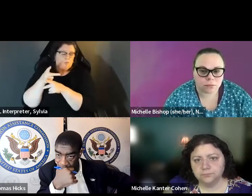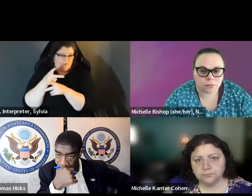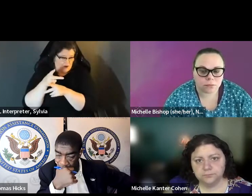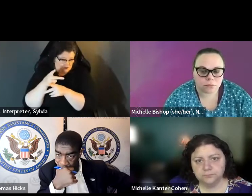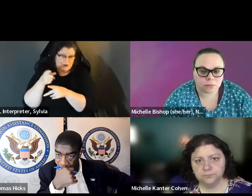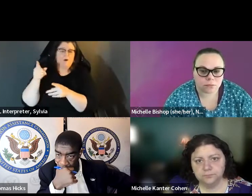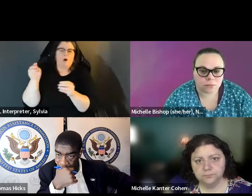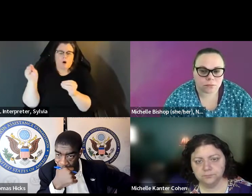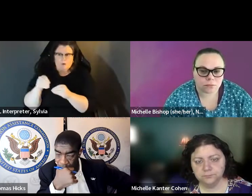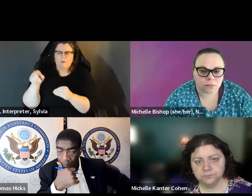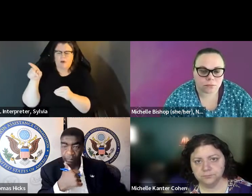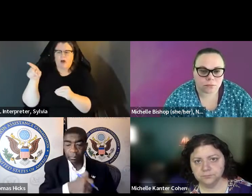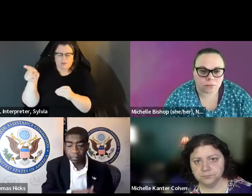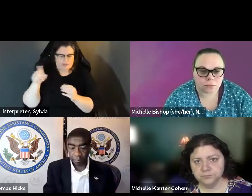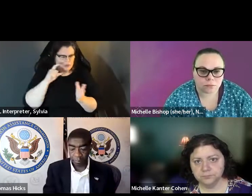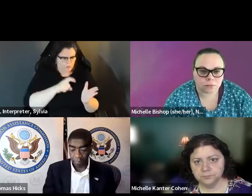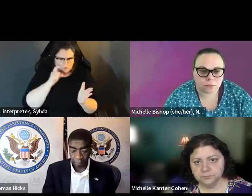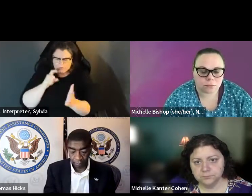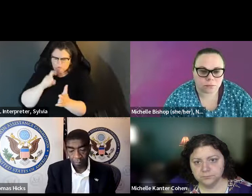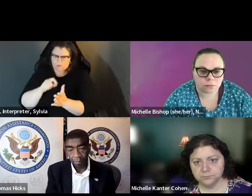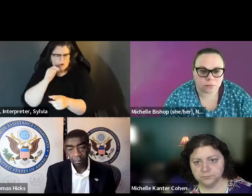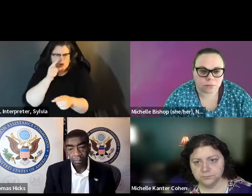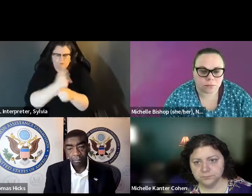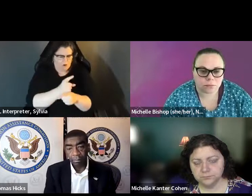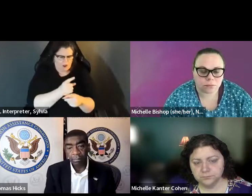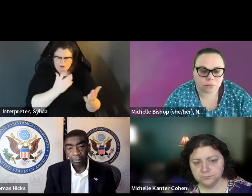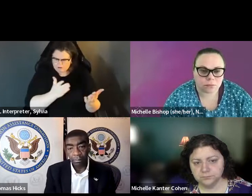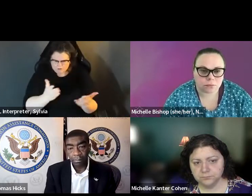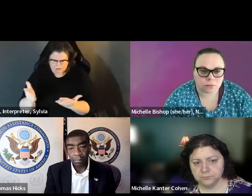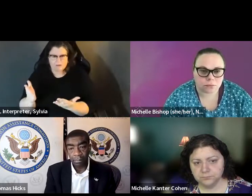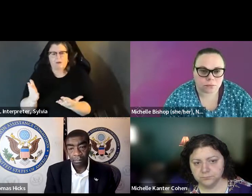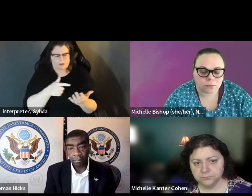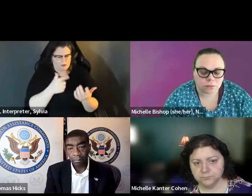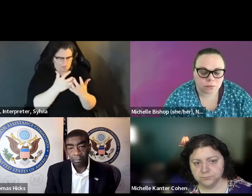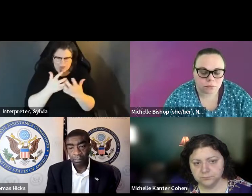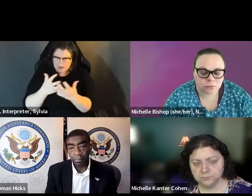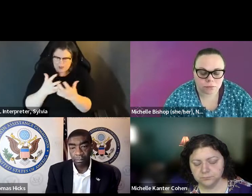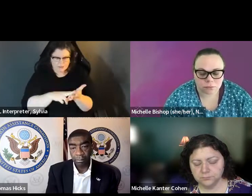It was the Supervisor of Elections office staff who are the ones flagging, a signature as a this match. flagging a signature as a potential mismatch. Now under